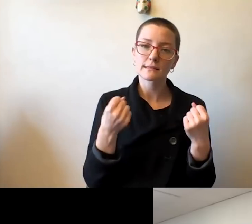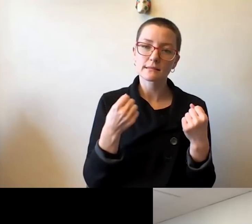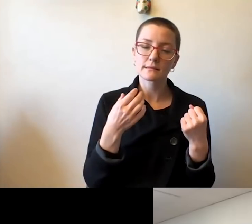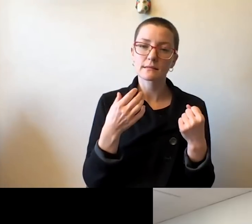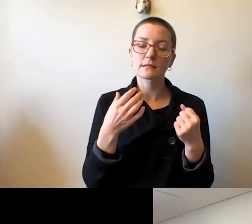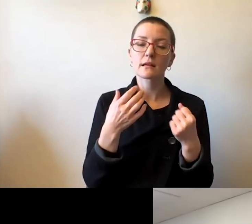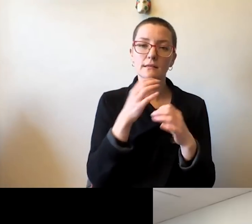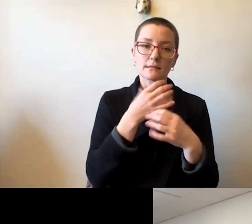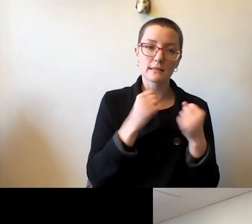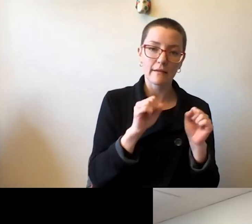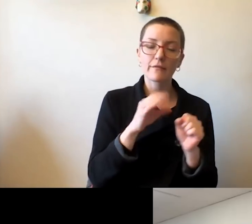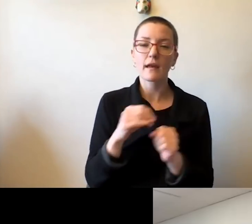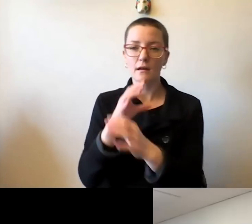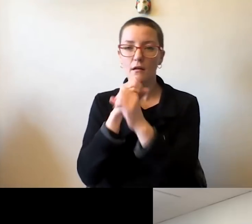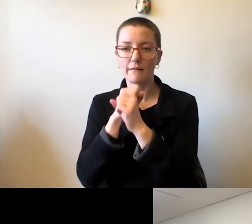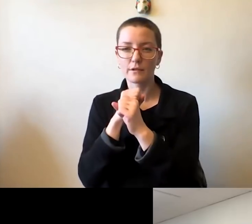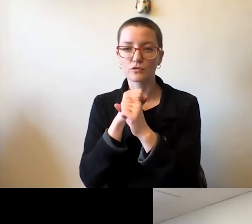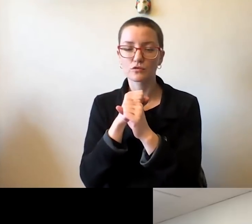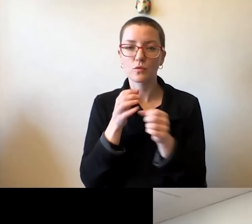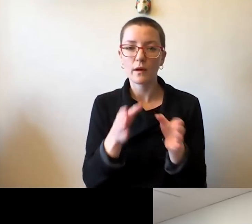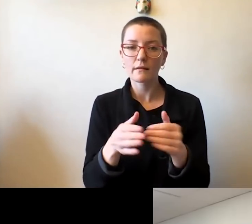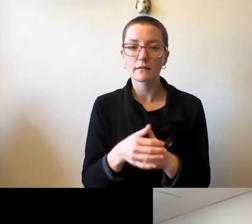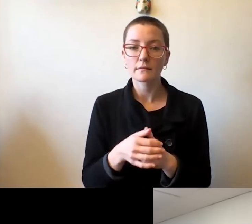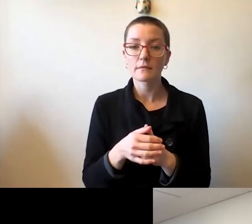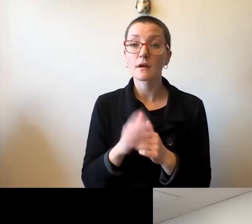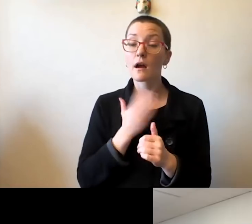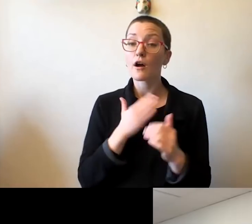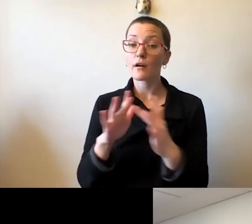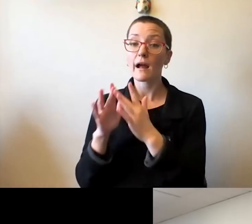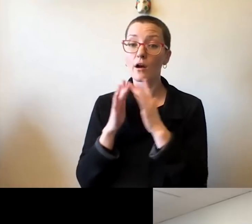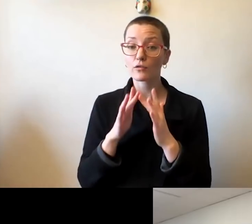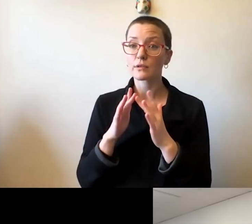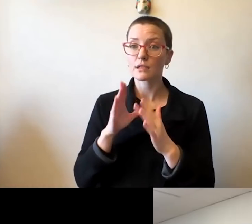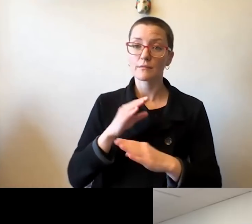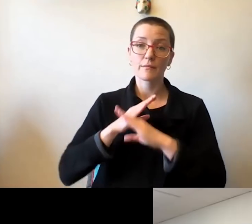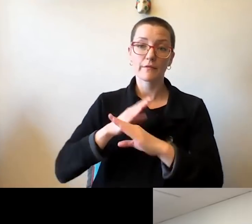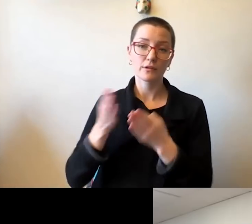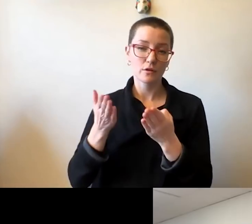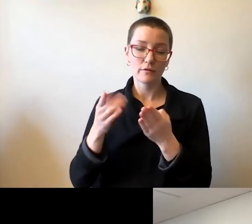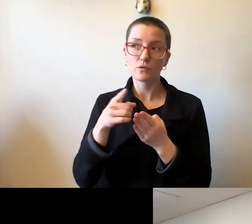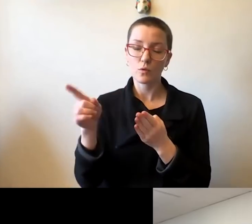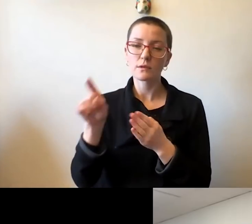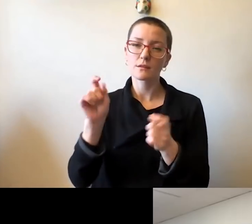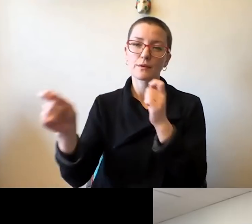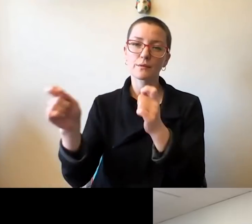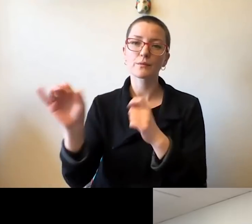And the outreach and prevention services also had to be modified so that students could engage